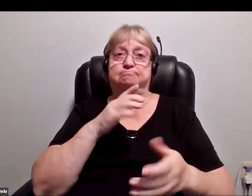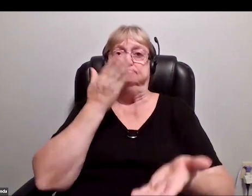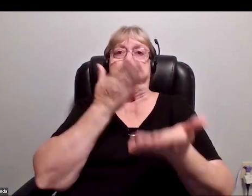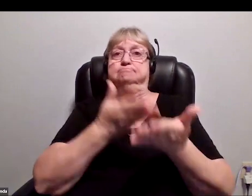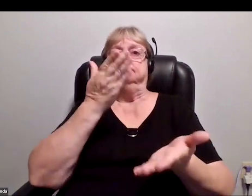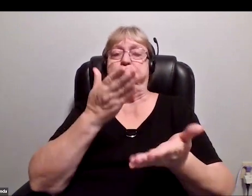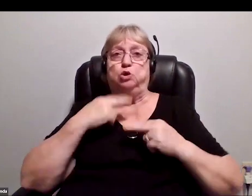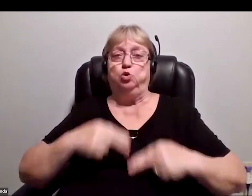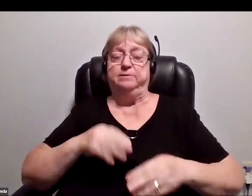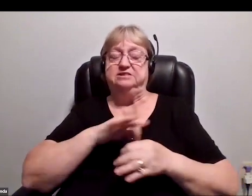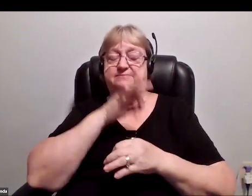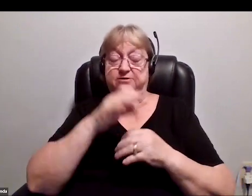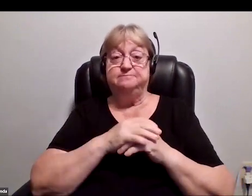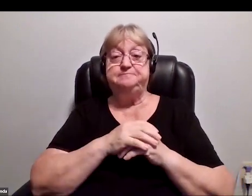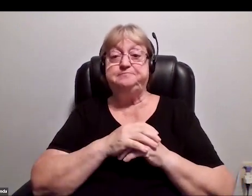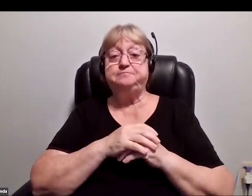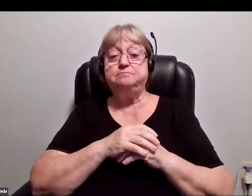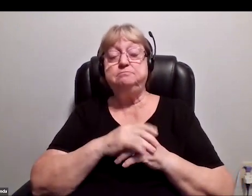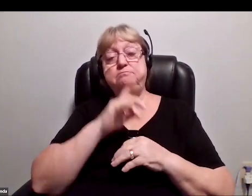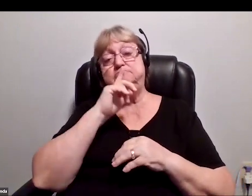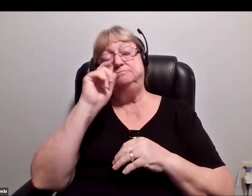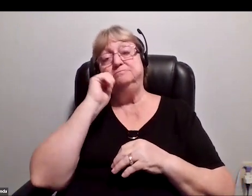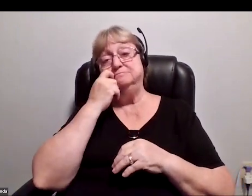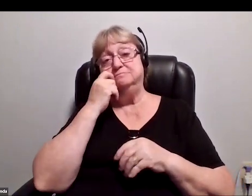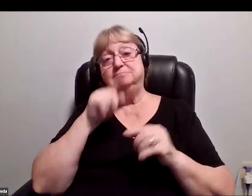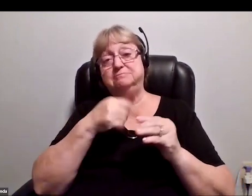What's cool about it is just this is not someone